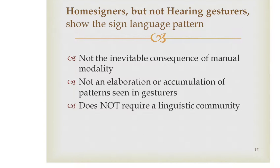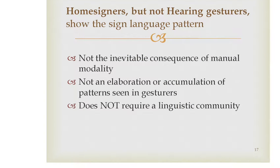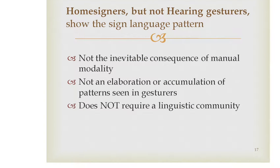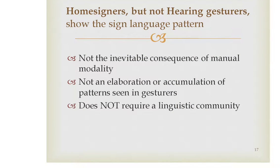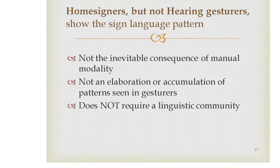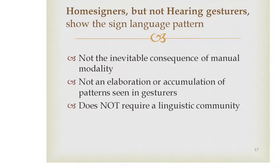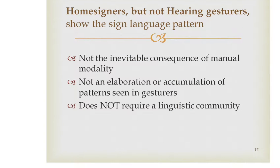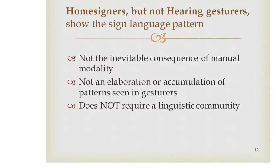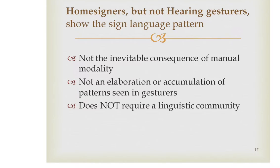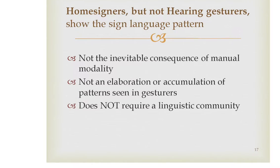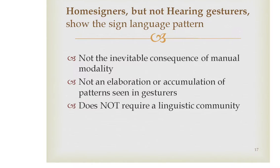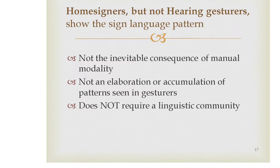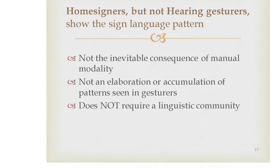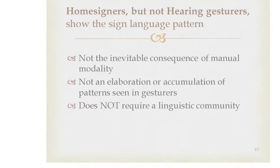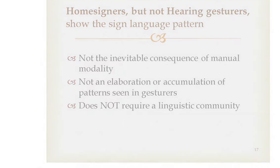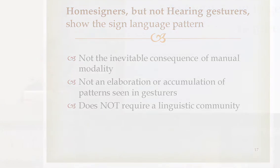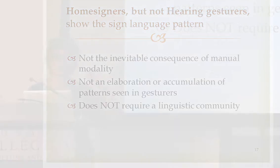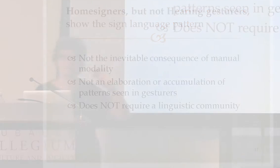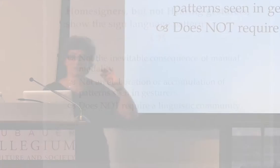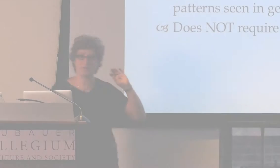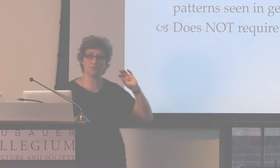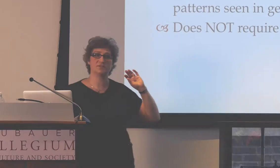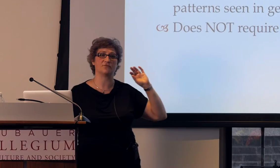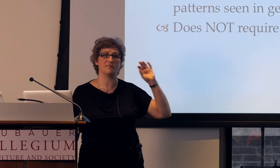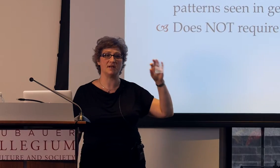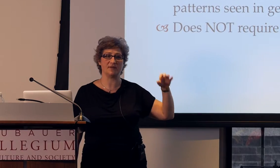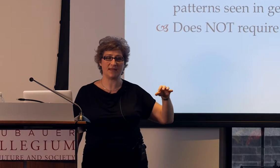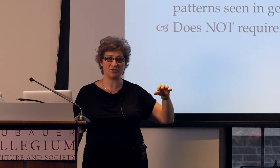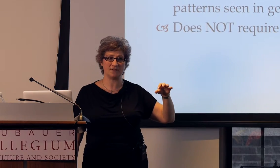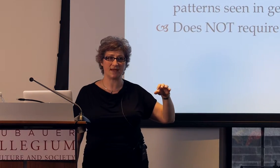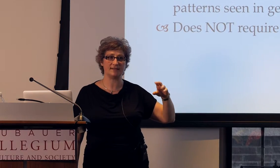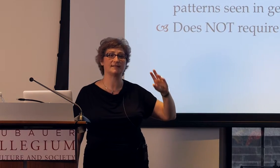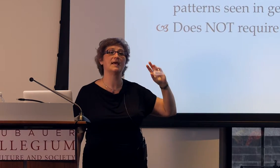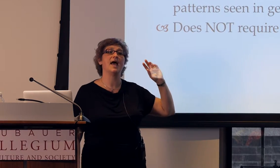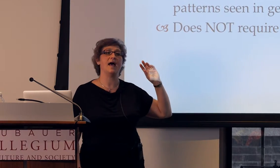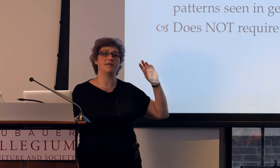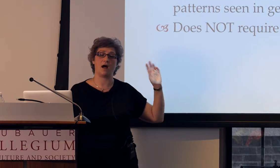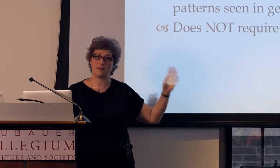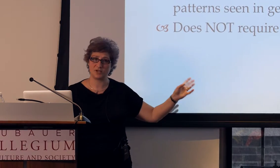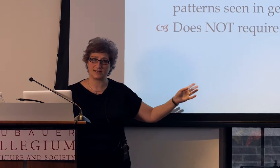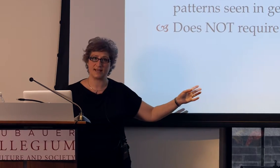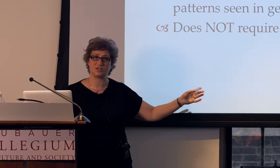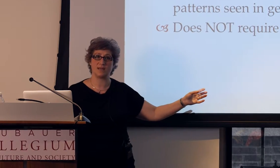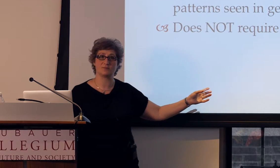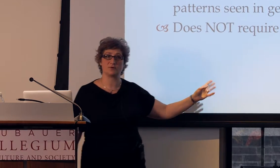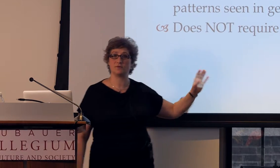where that handling handshapes were used for manipulation events and the object handshapes